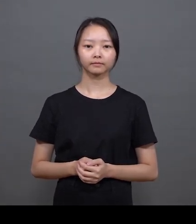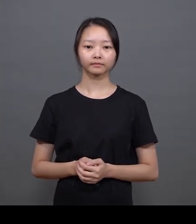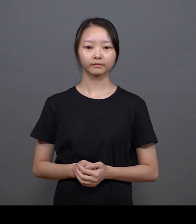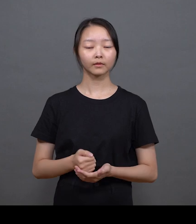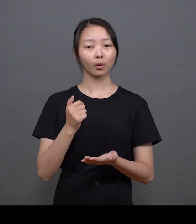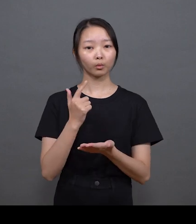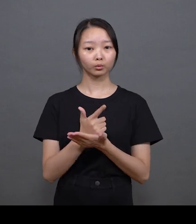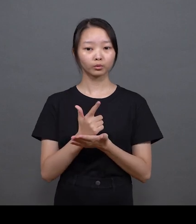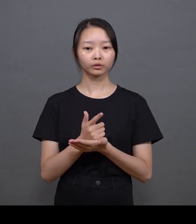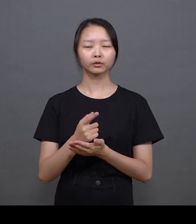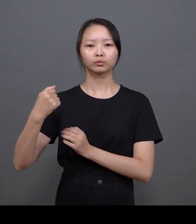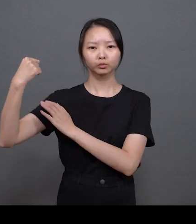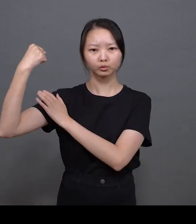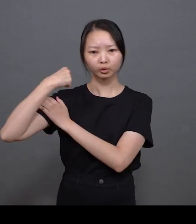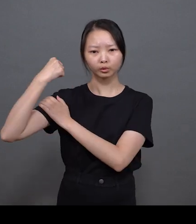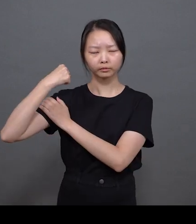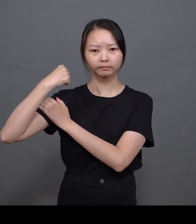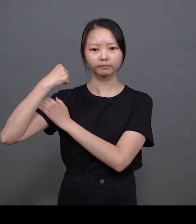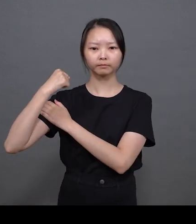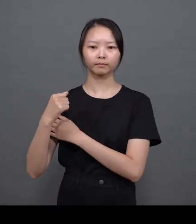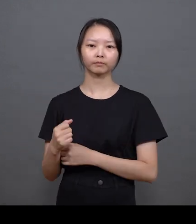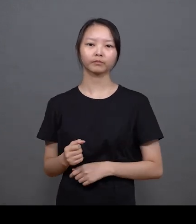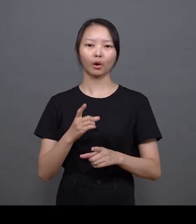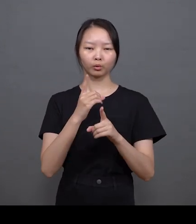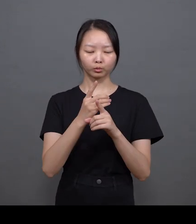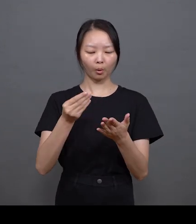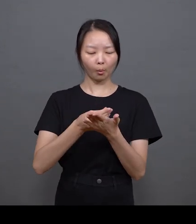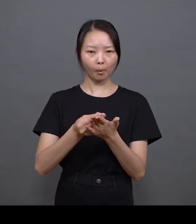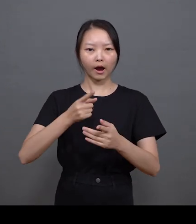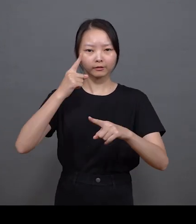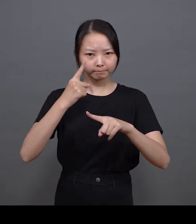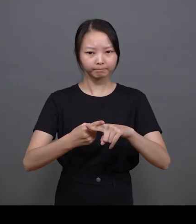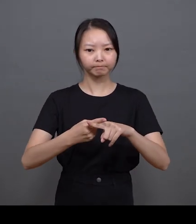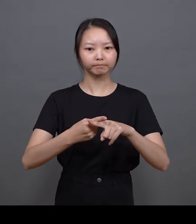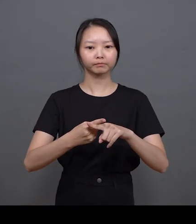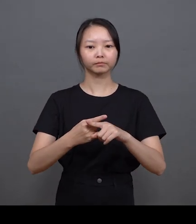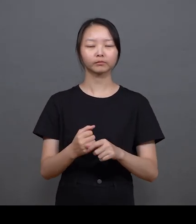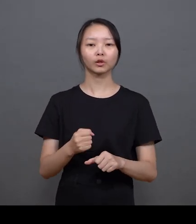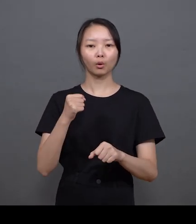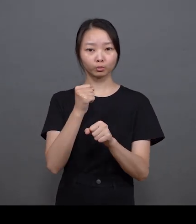The most important thing is that you try your best be honest in your work